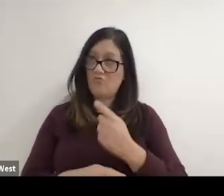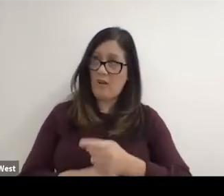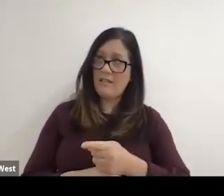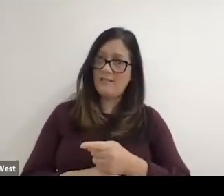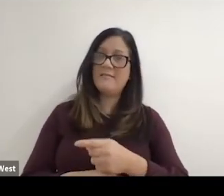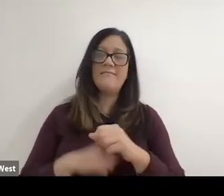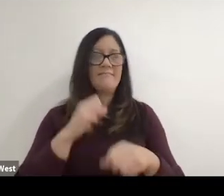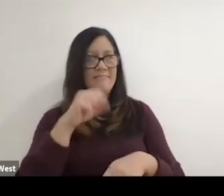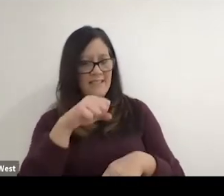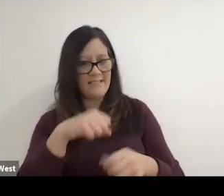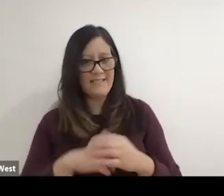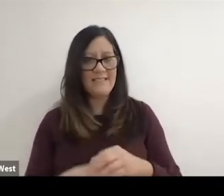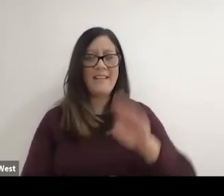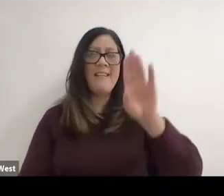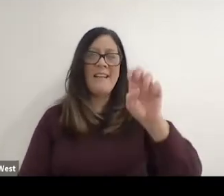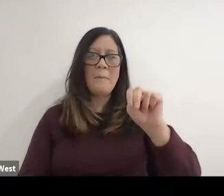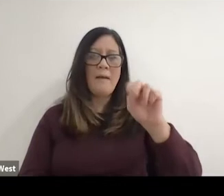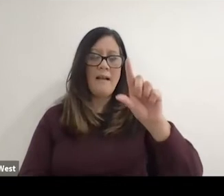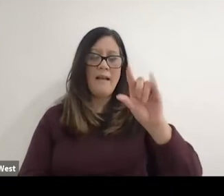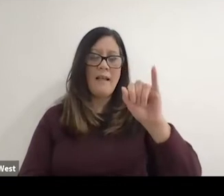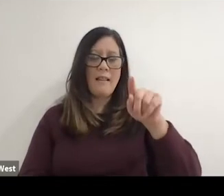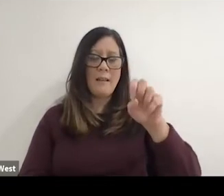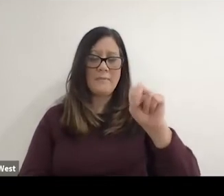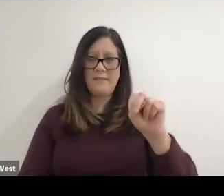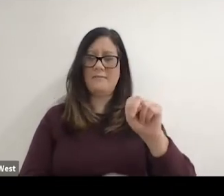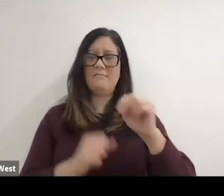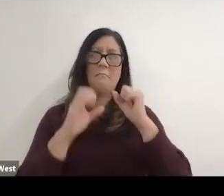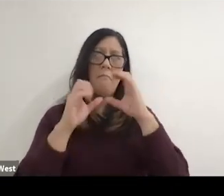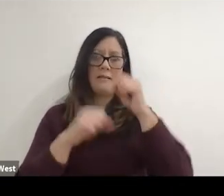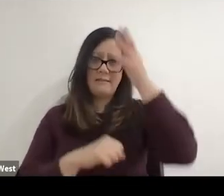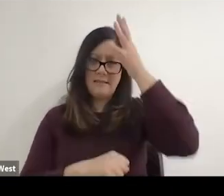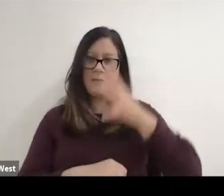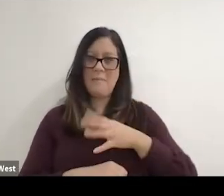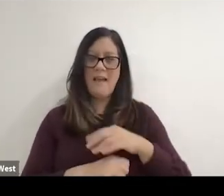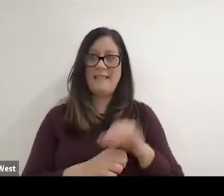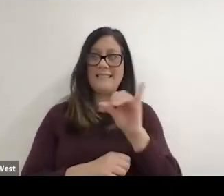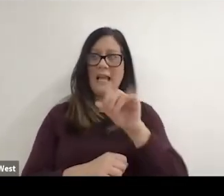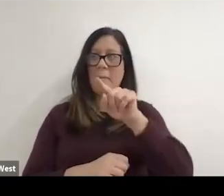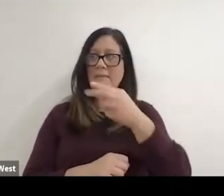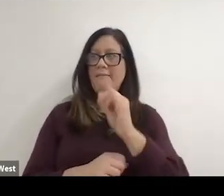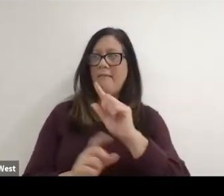Paul with. Ben Lipton an amazing man like like Sir, who really LED